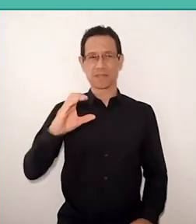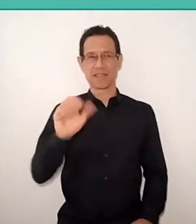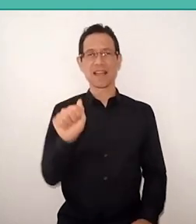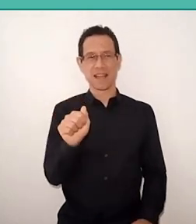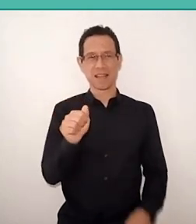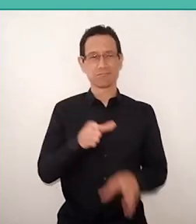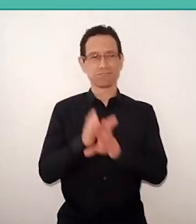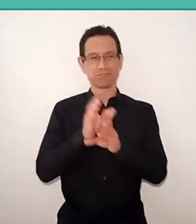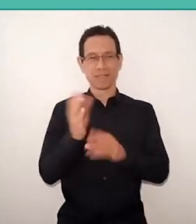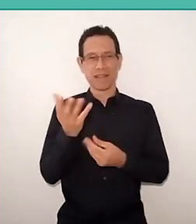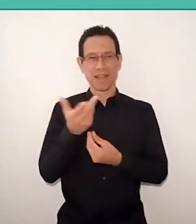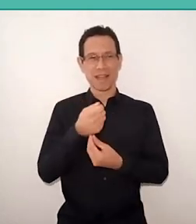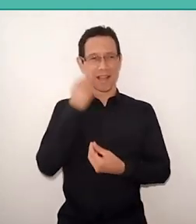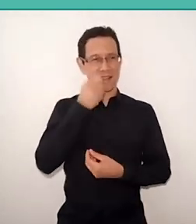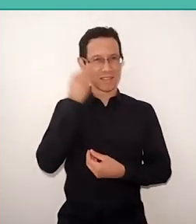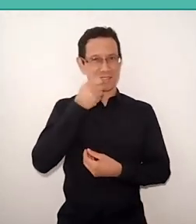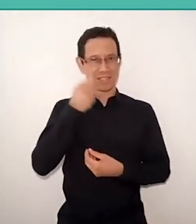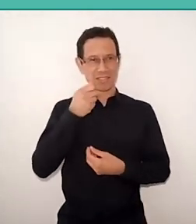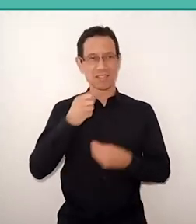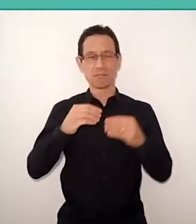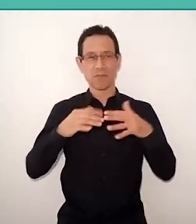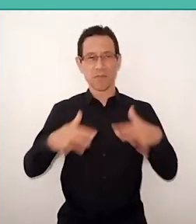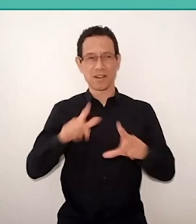in the category “Difusão da Literatura Brasileira”.